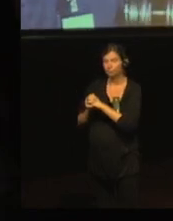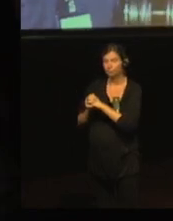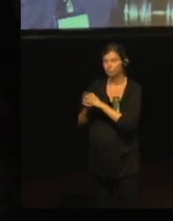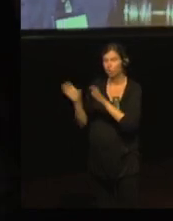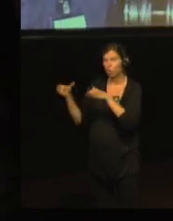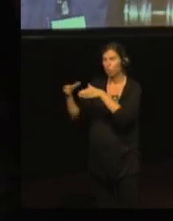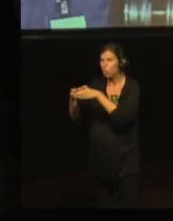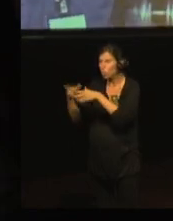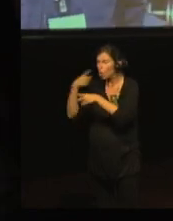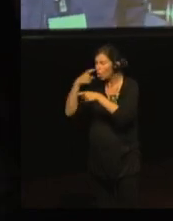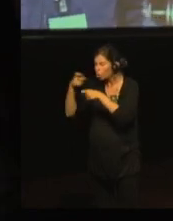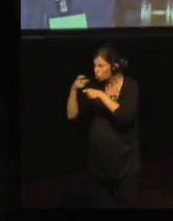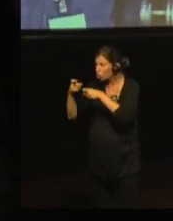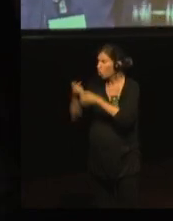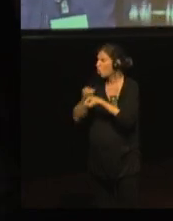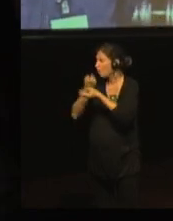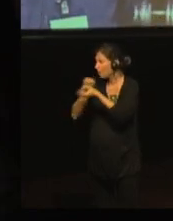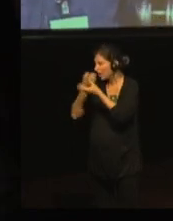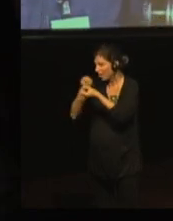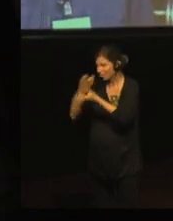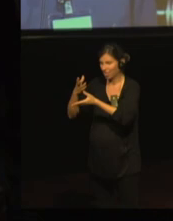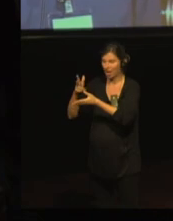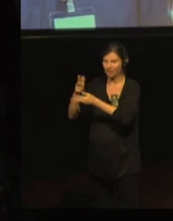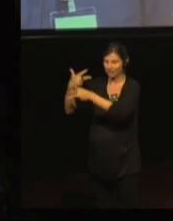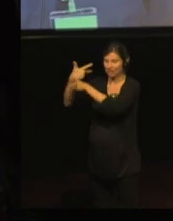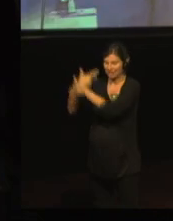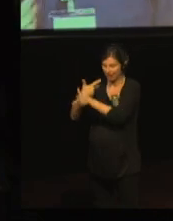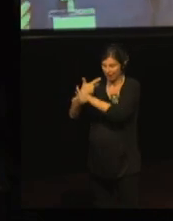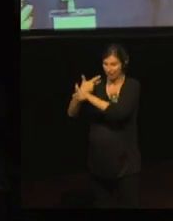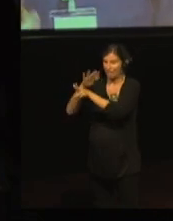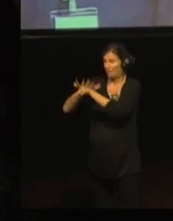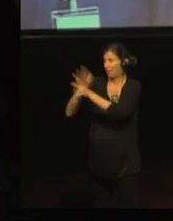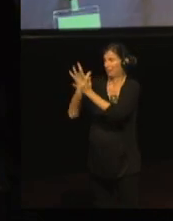And after all, now we are here in Barcelona enjoying the project,